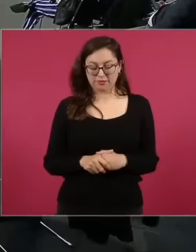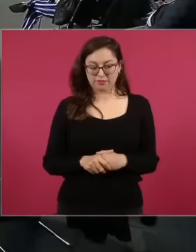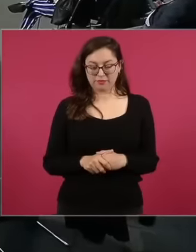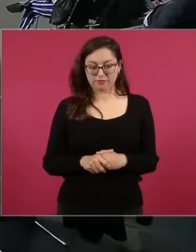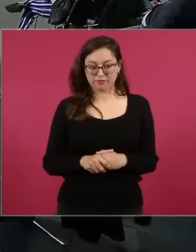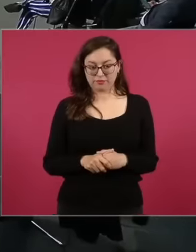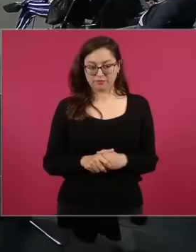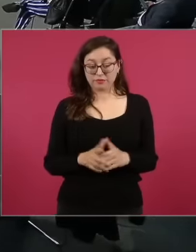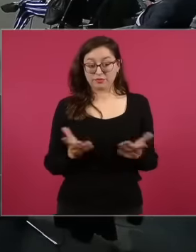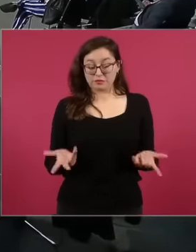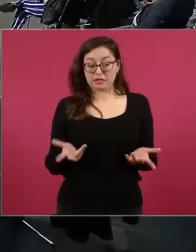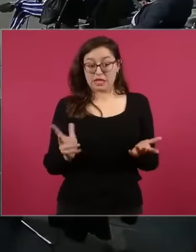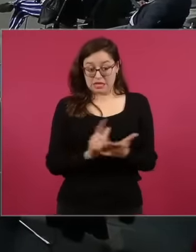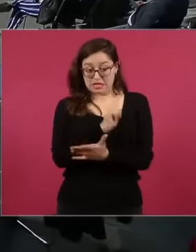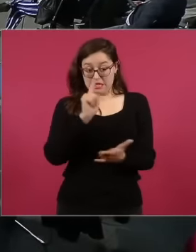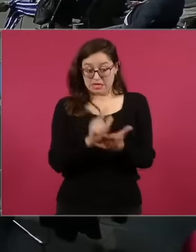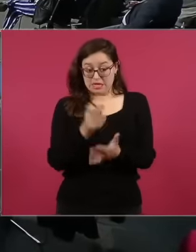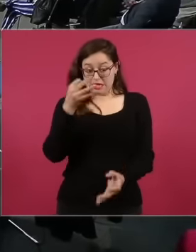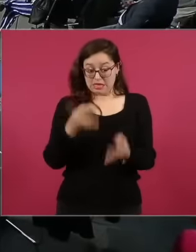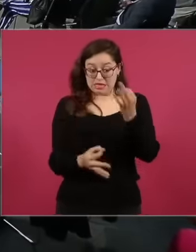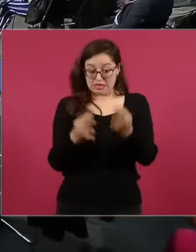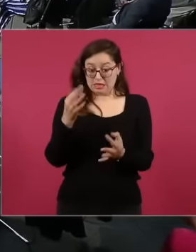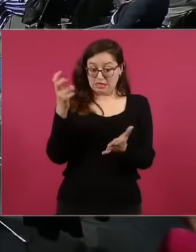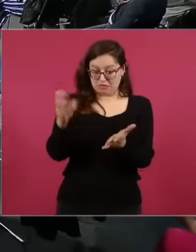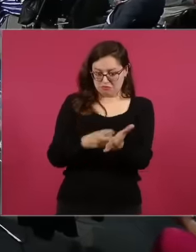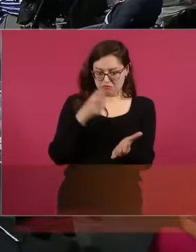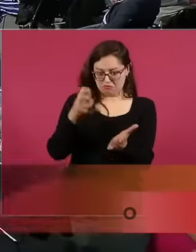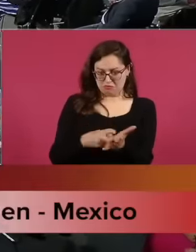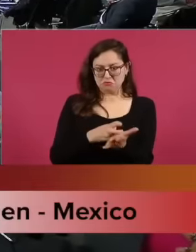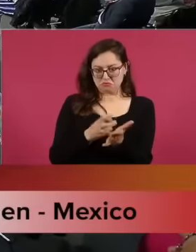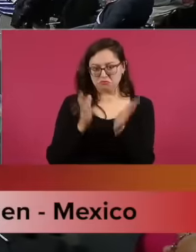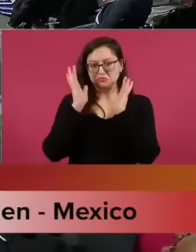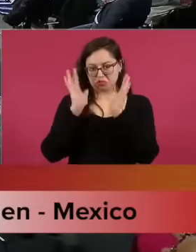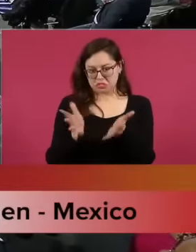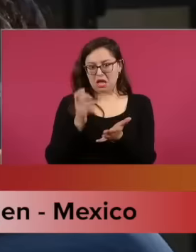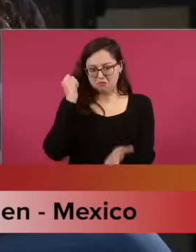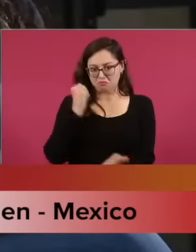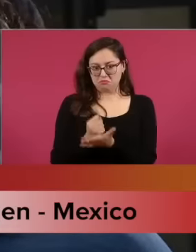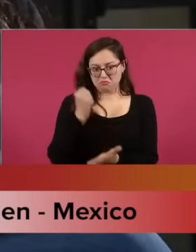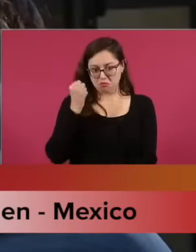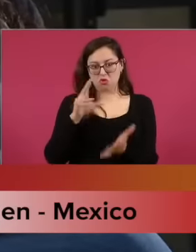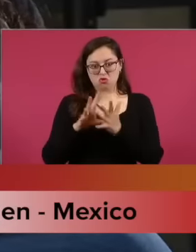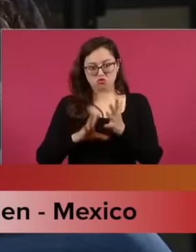to the Federal judiciary is not one, since it is a constitutional reform, well it has to go through,